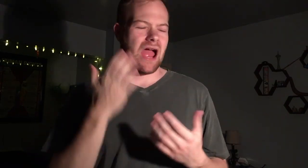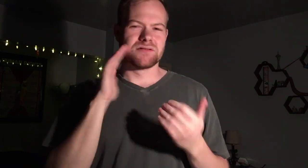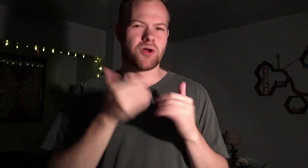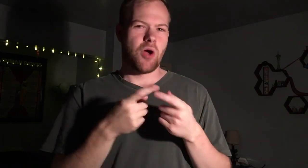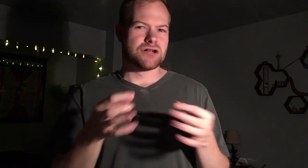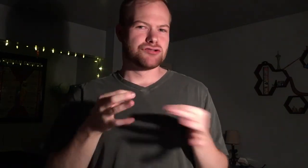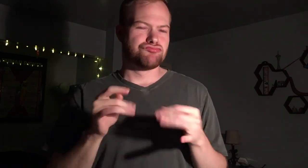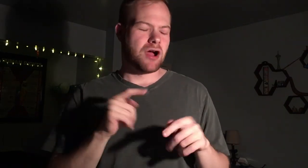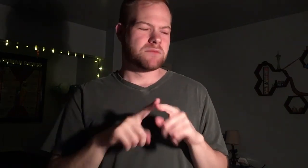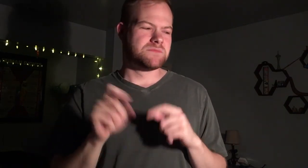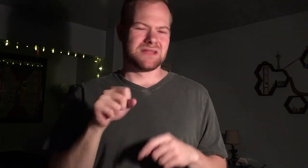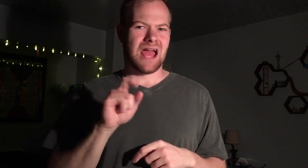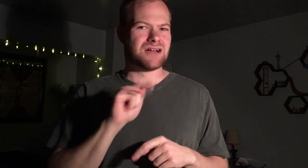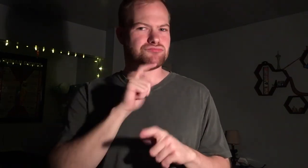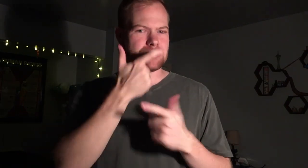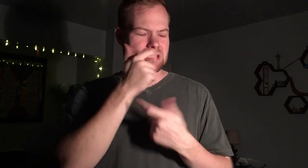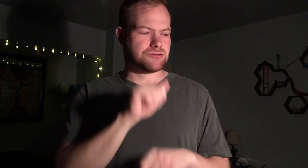I don't know how to describe it, but yeah, it's really interesting.